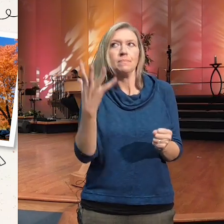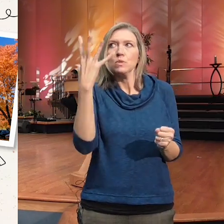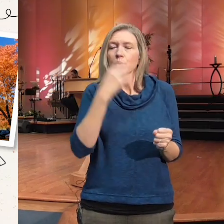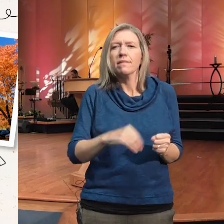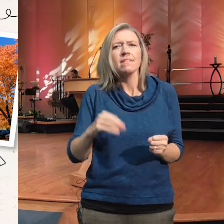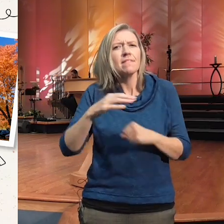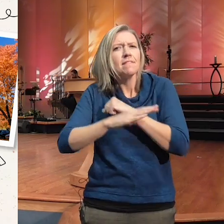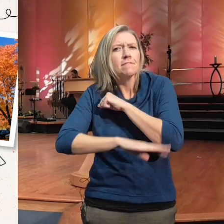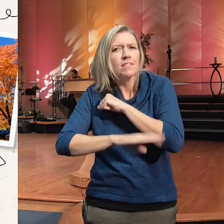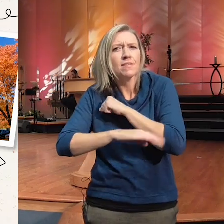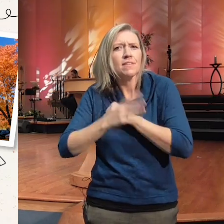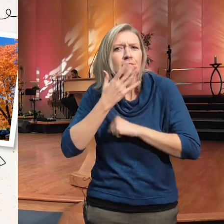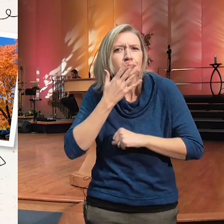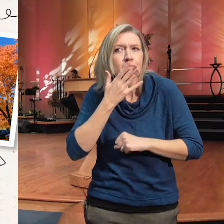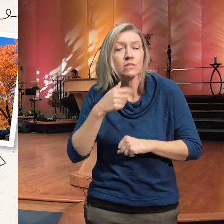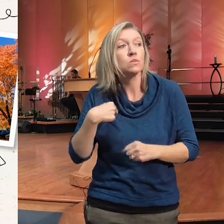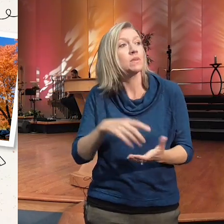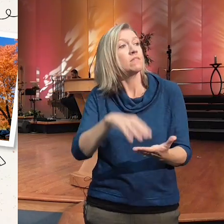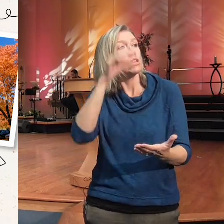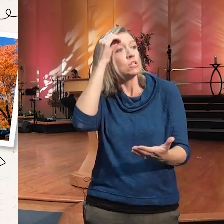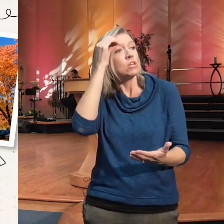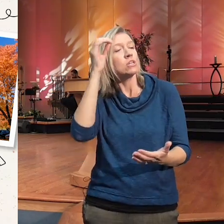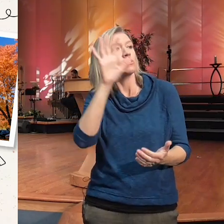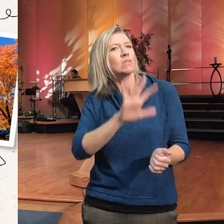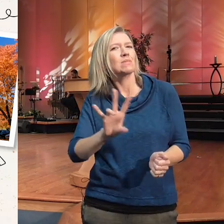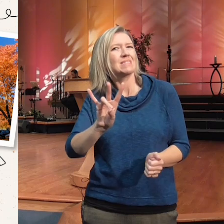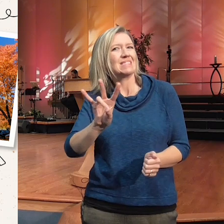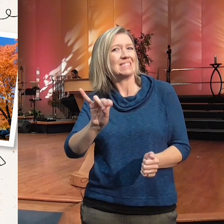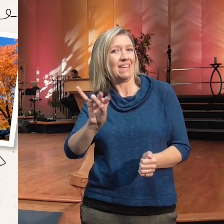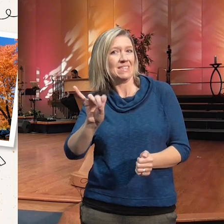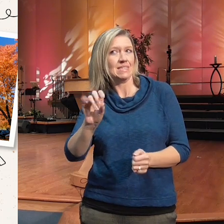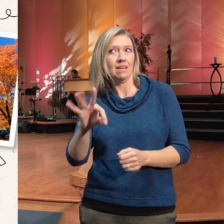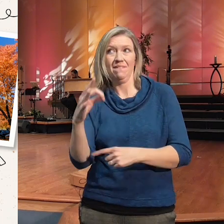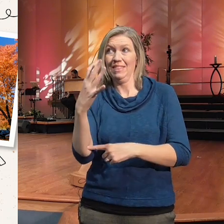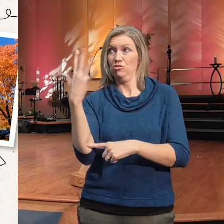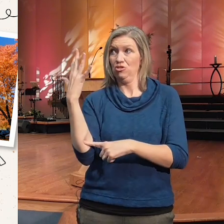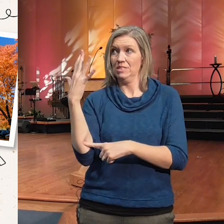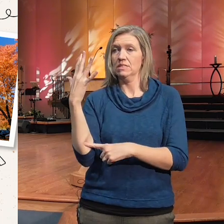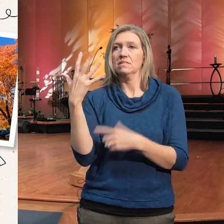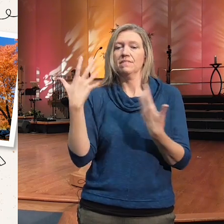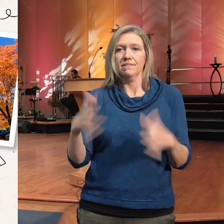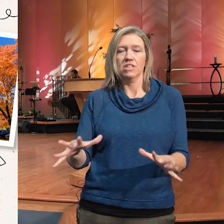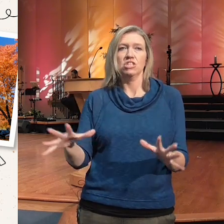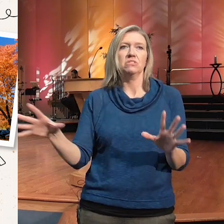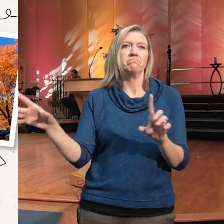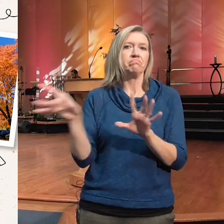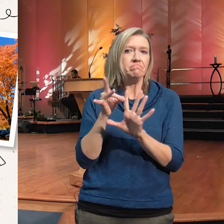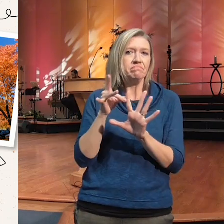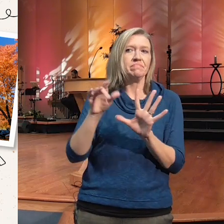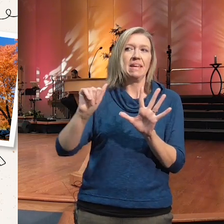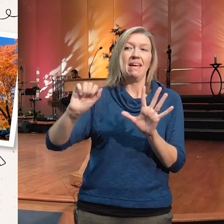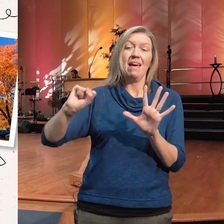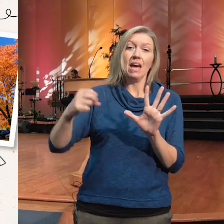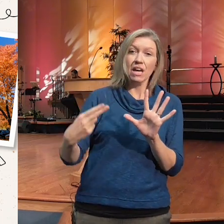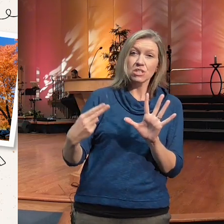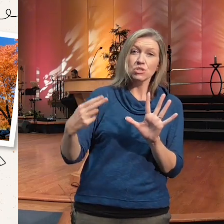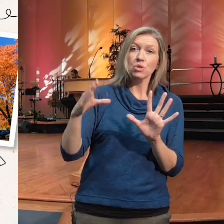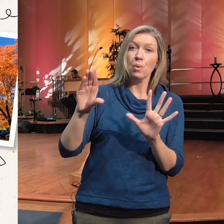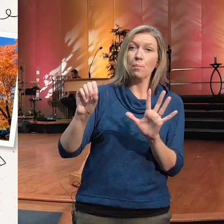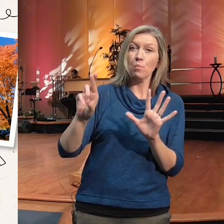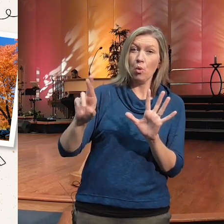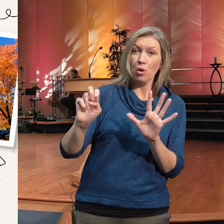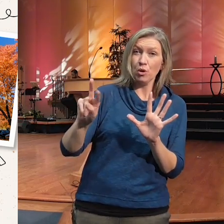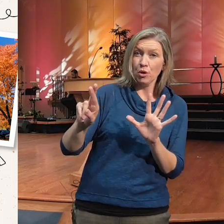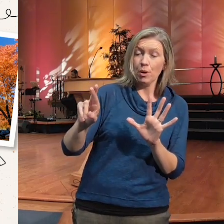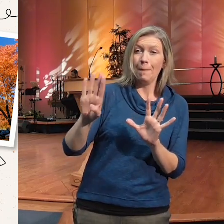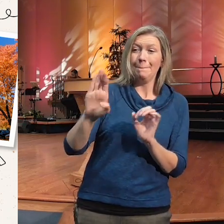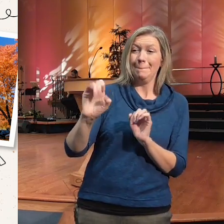almost 70 of them are infested with the ash for Beetle and so the city is requiring us to remove